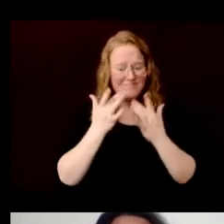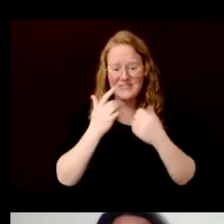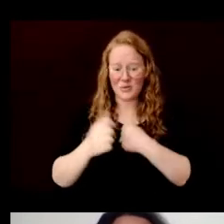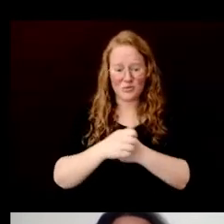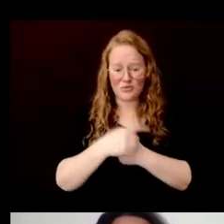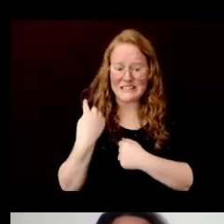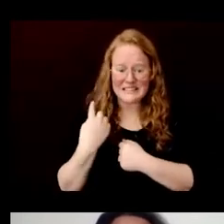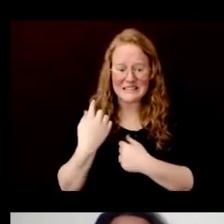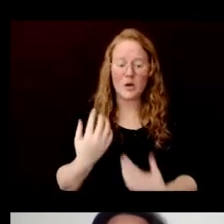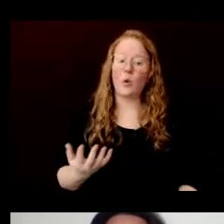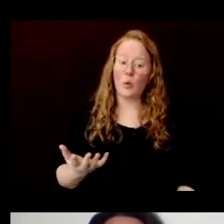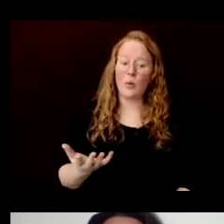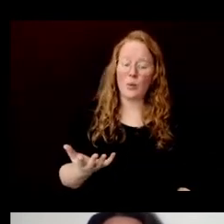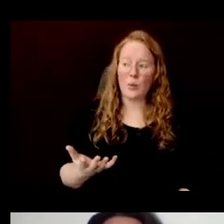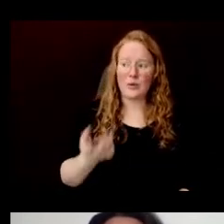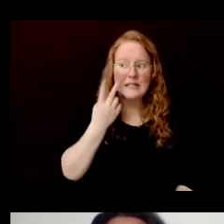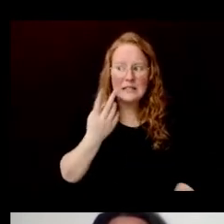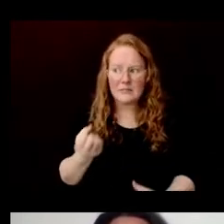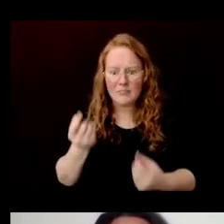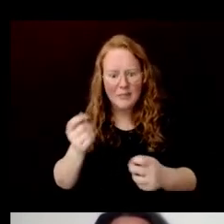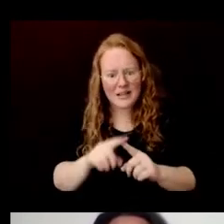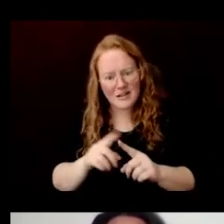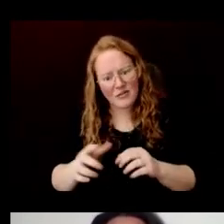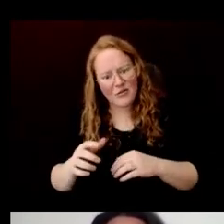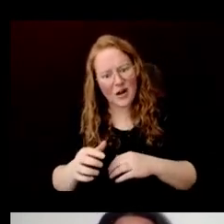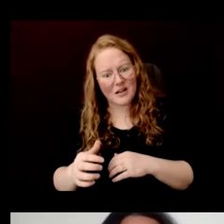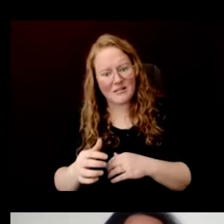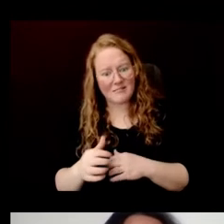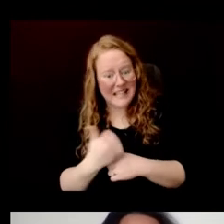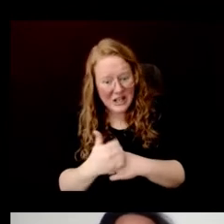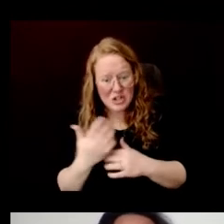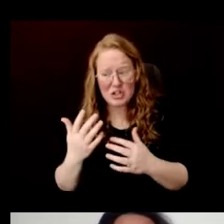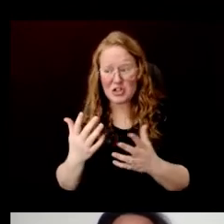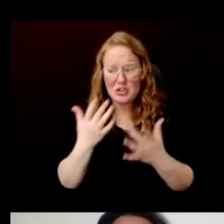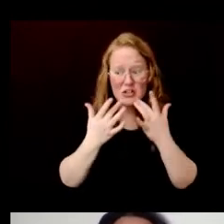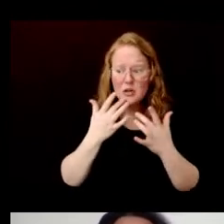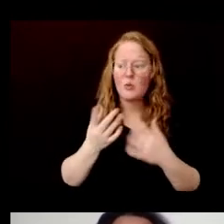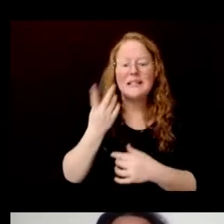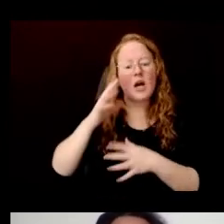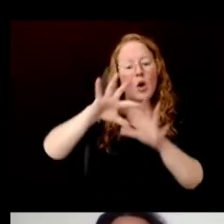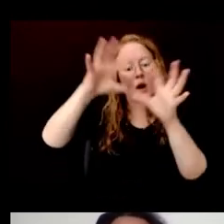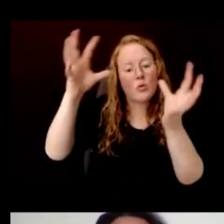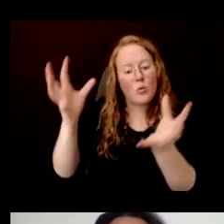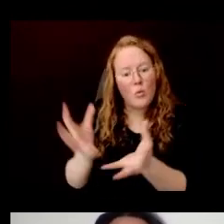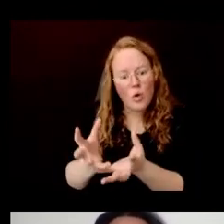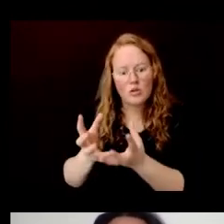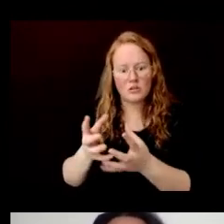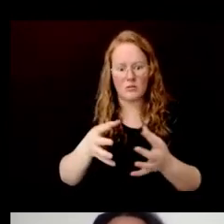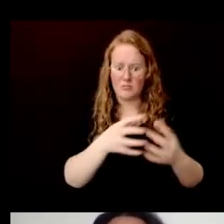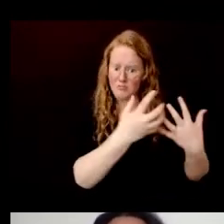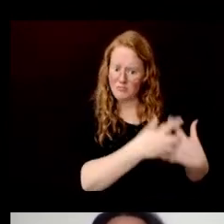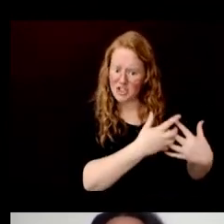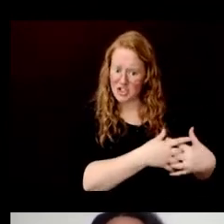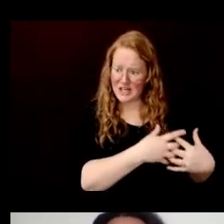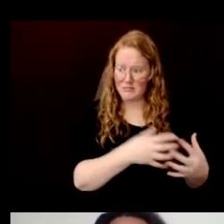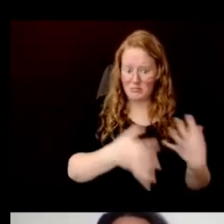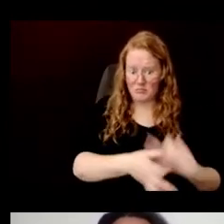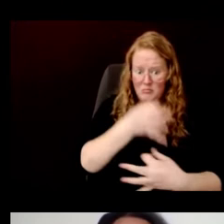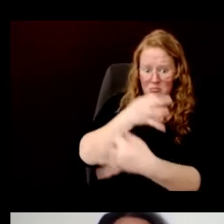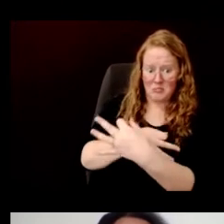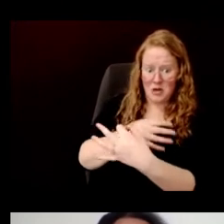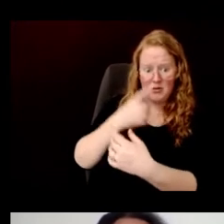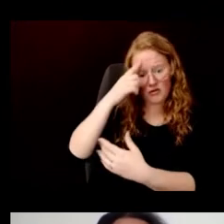So we see overall (and in many places around the world; not just Vietnam), the substitute of machine-made paper for handmade paper.